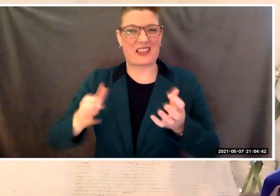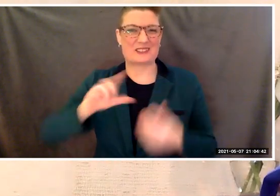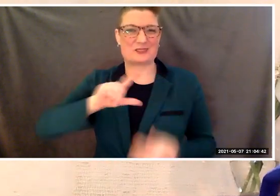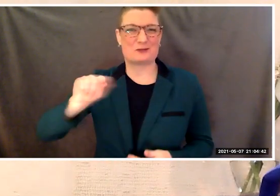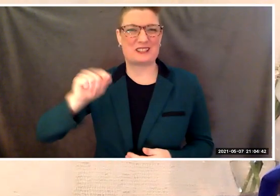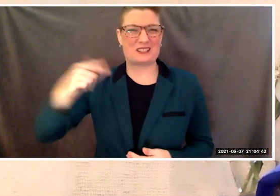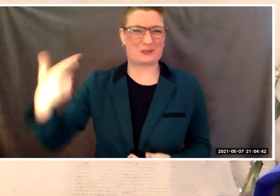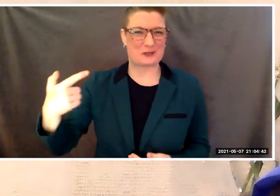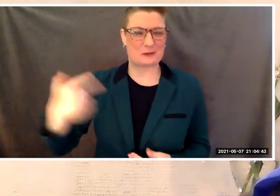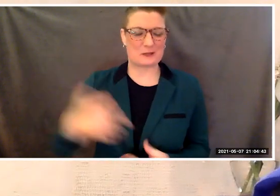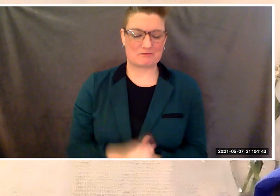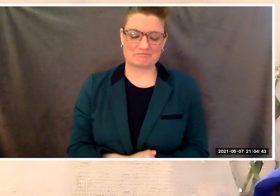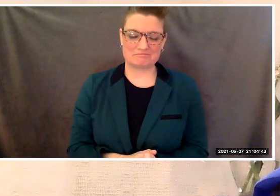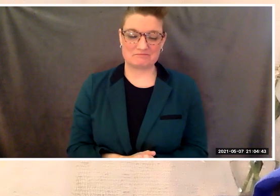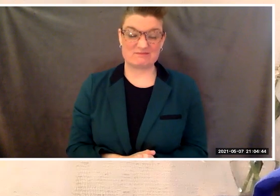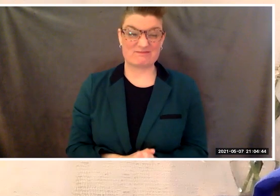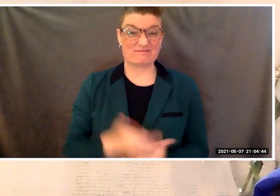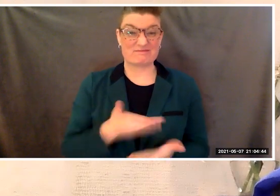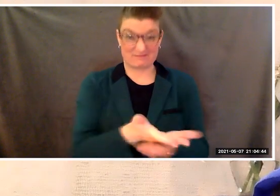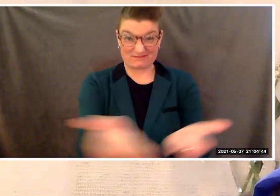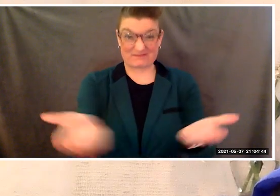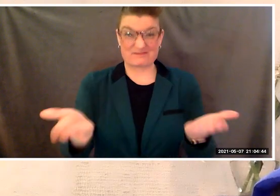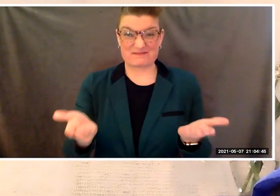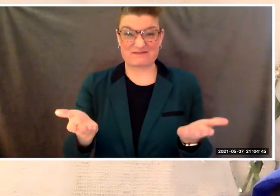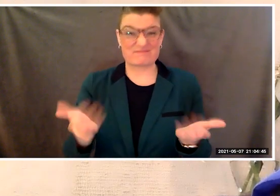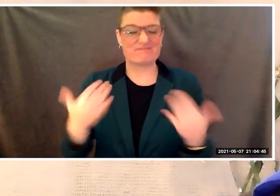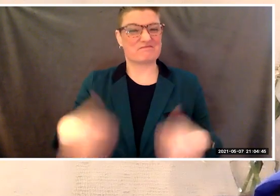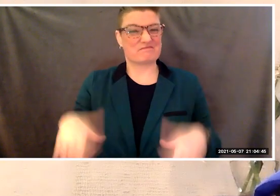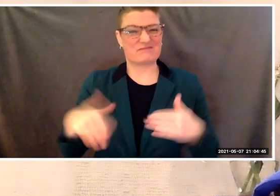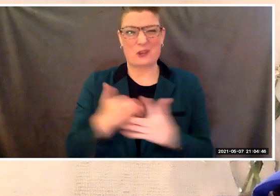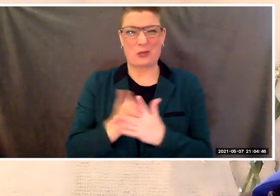Graduates, this past year has been